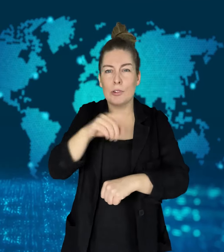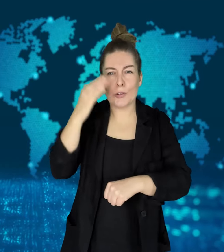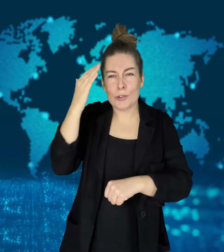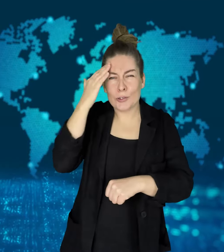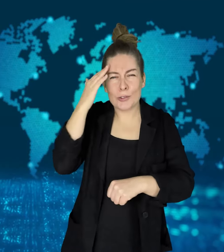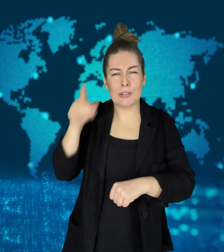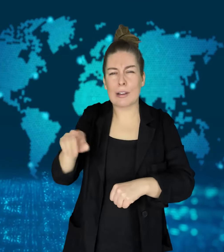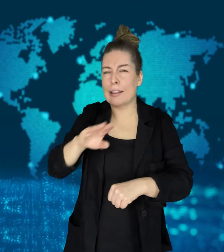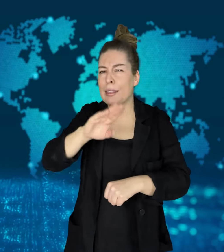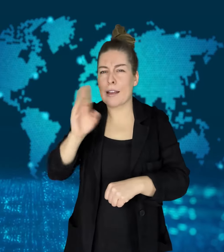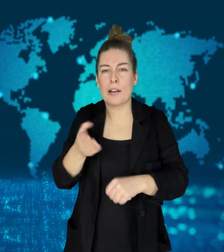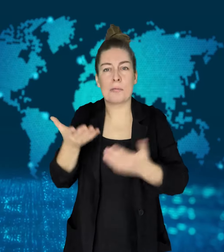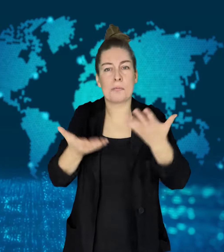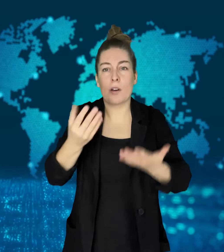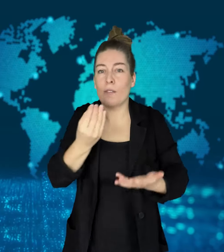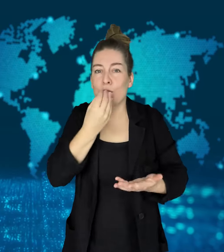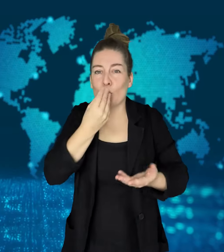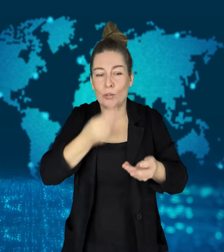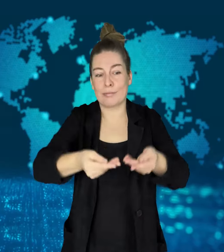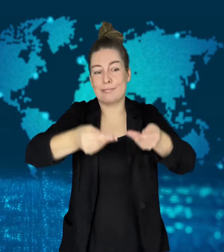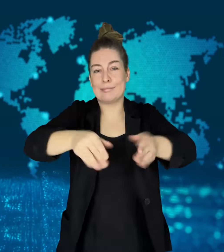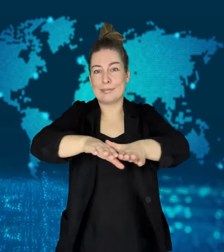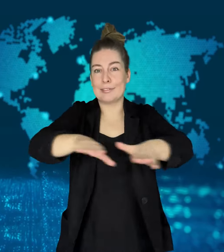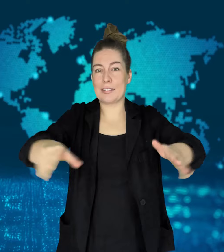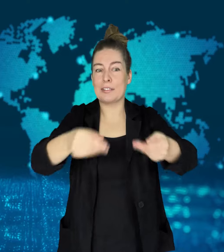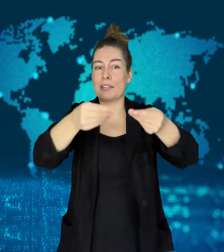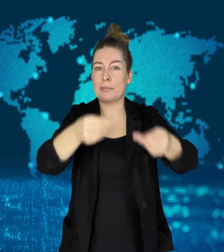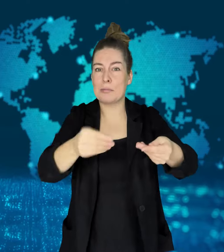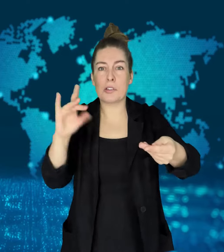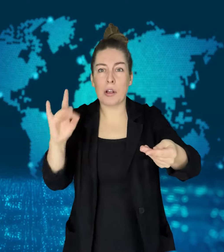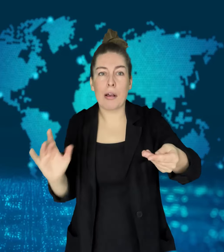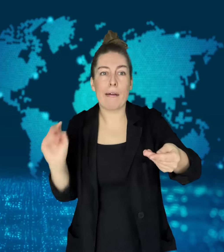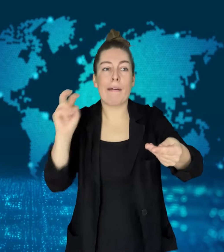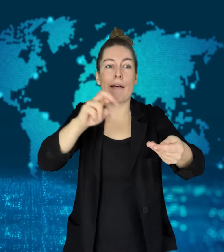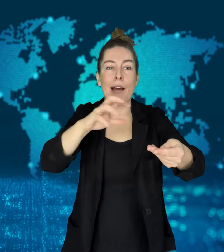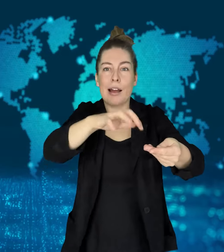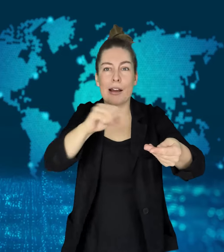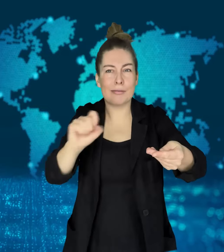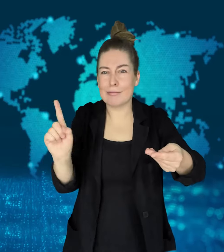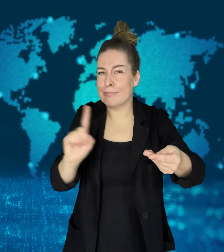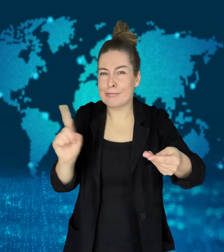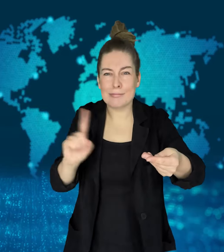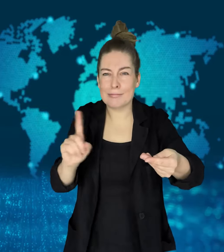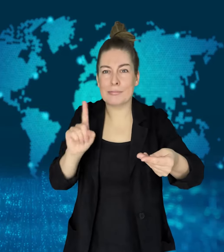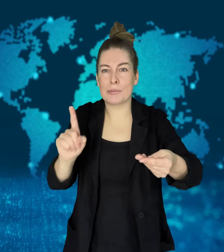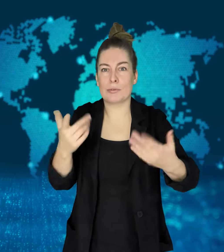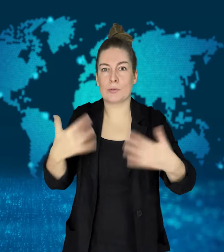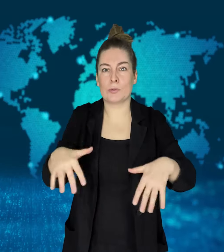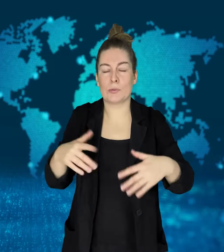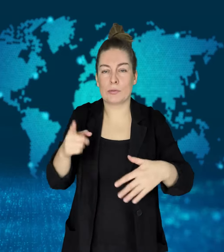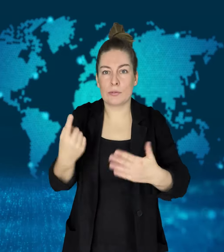The vet said the dog would be okay and to monitor Cecil at home.